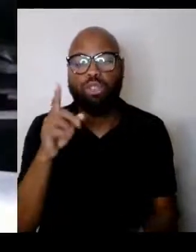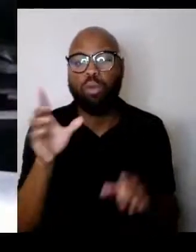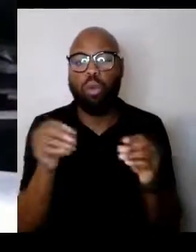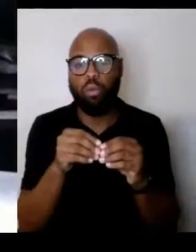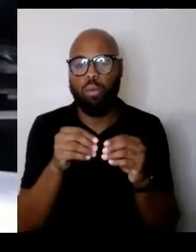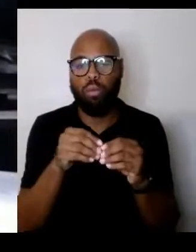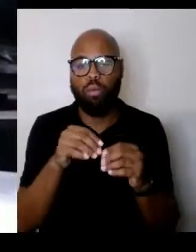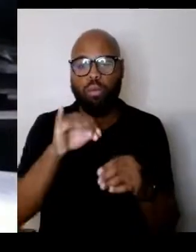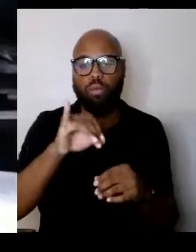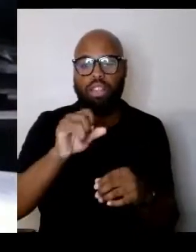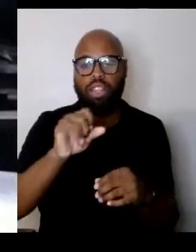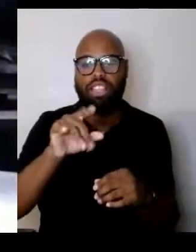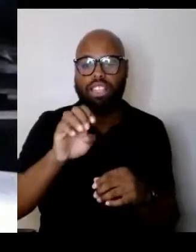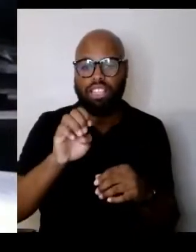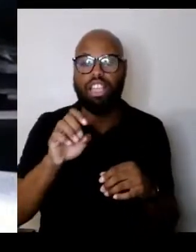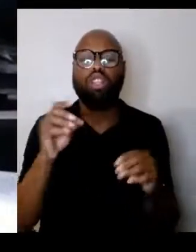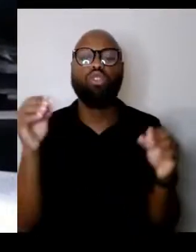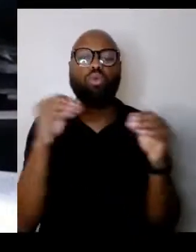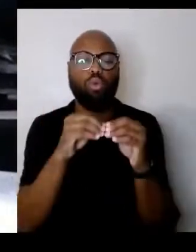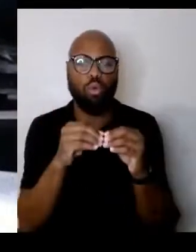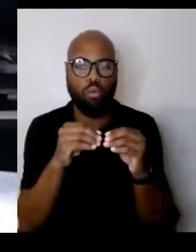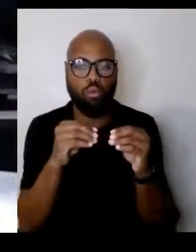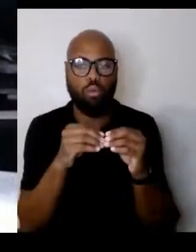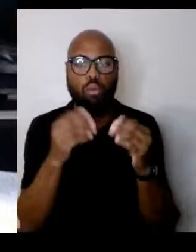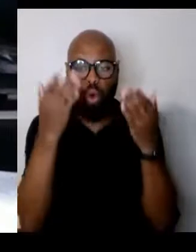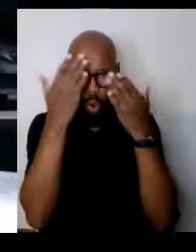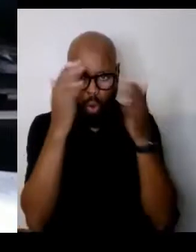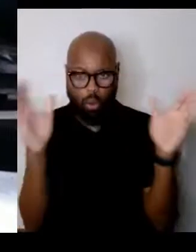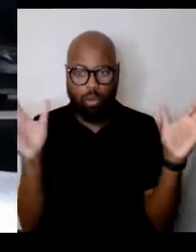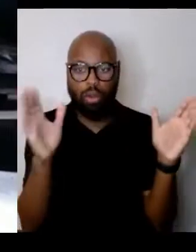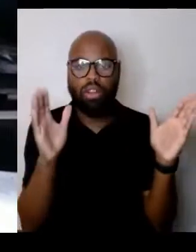on the parts of people who have been